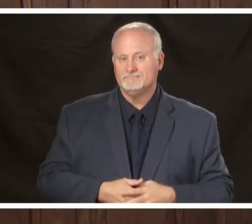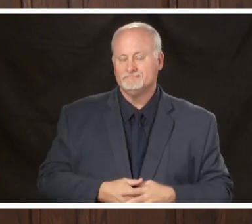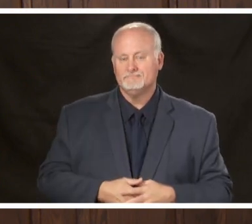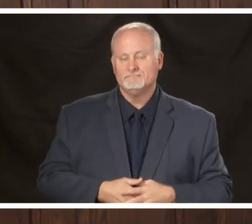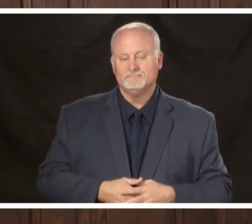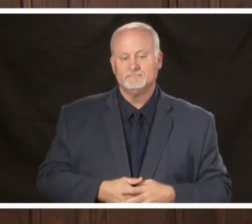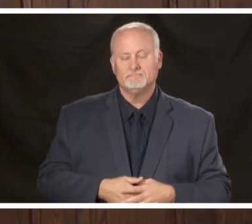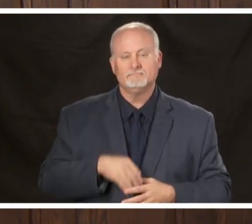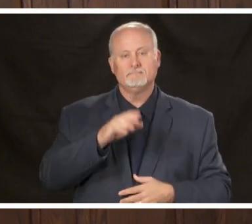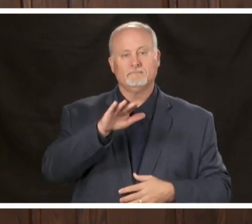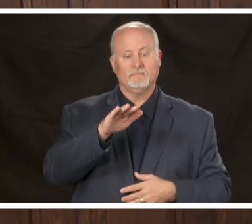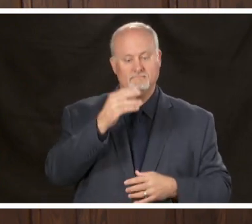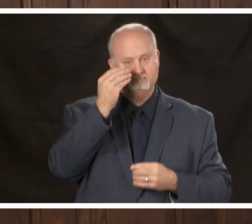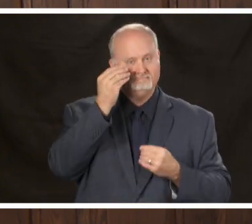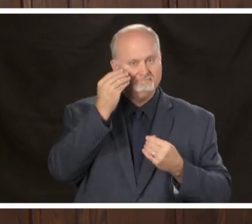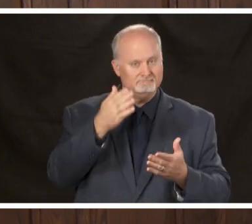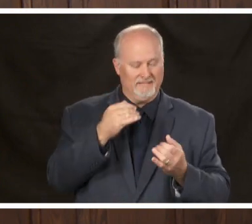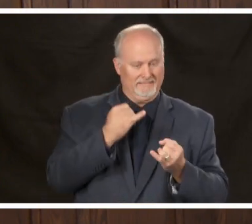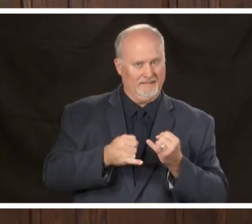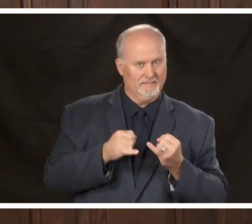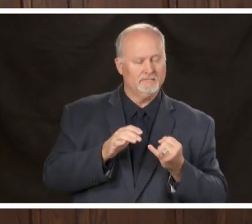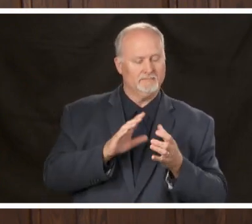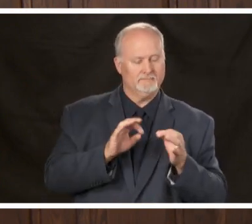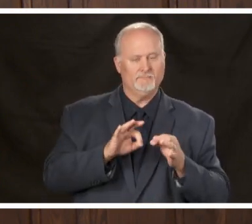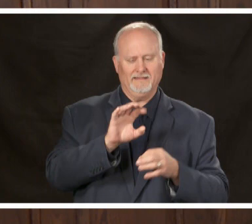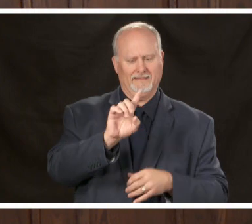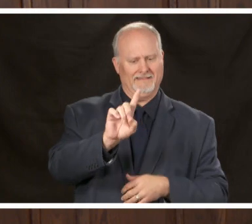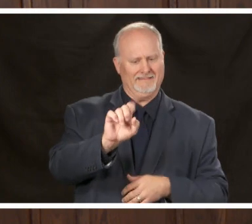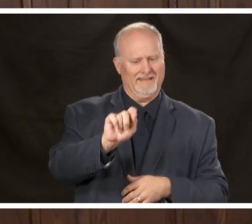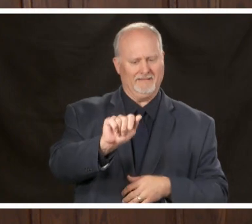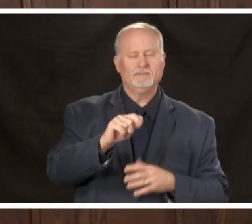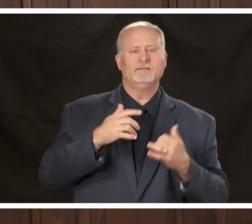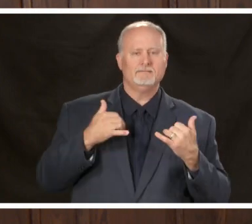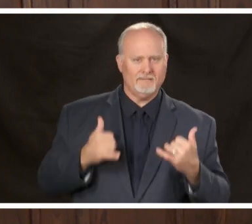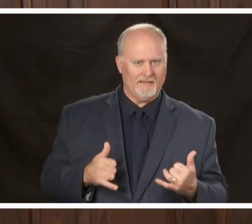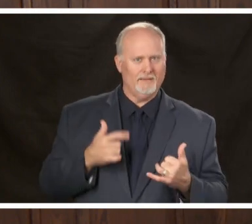share with you some data that we're now able to share about the